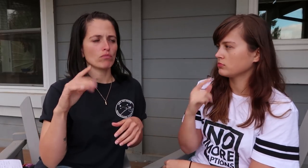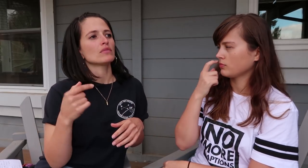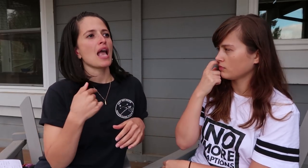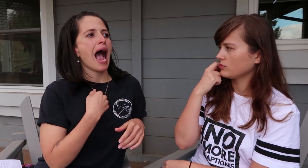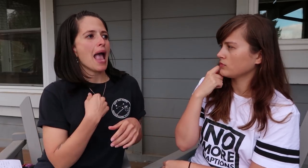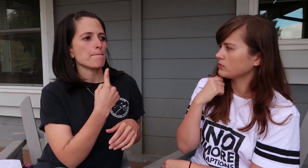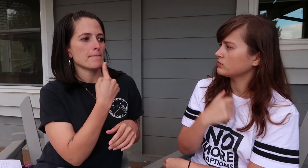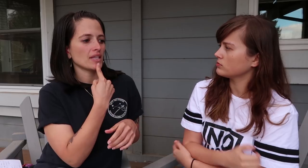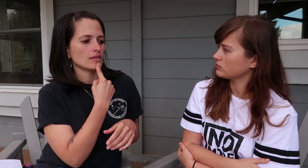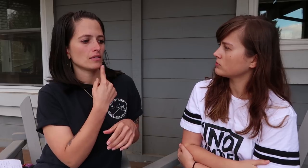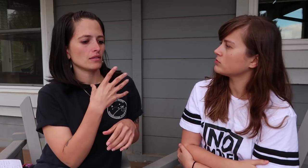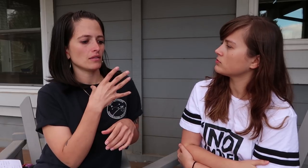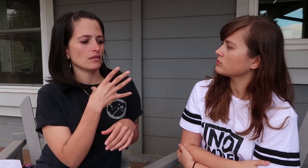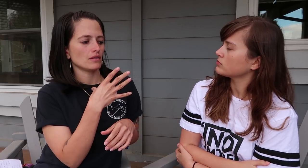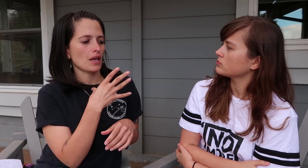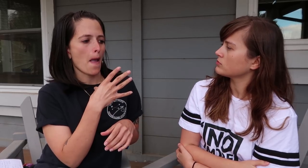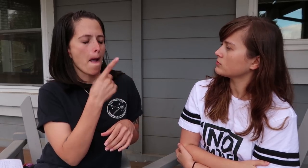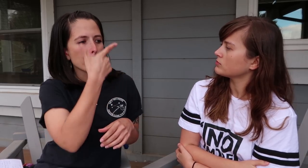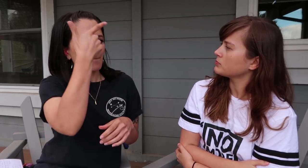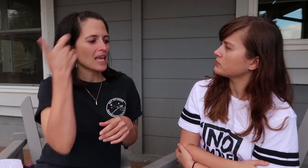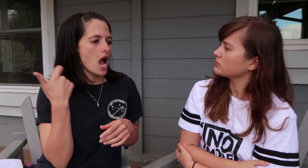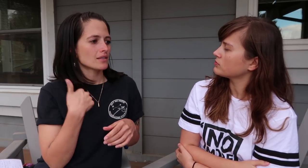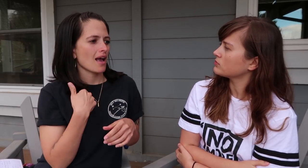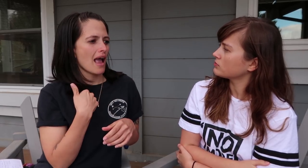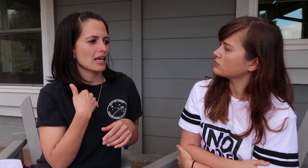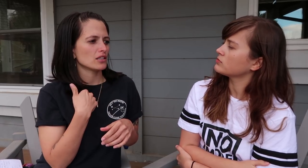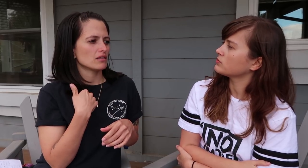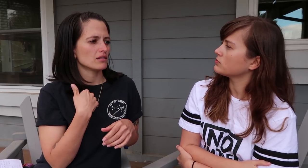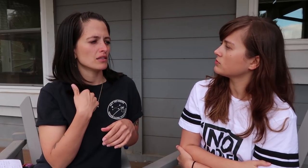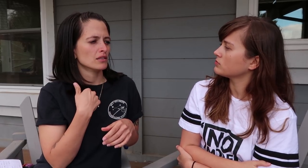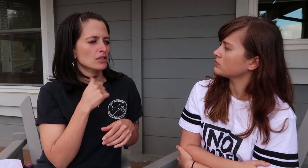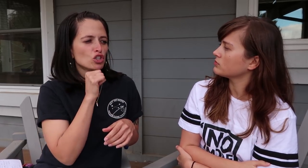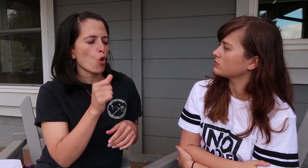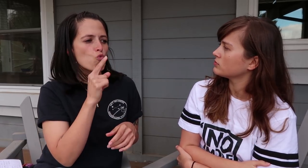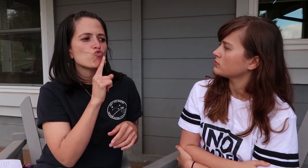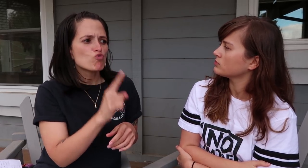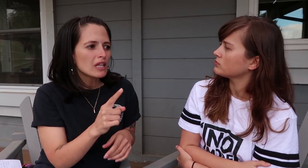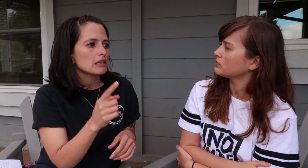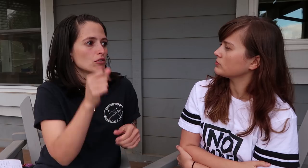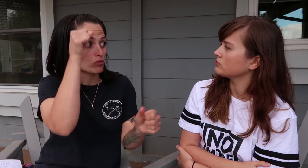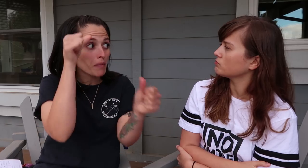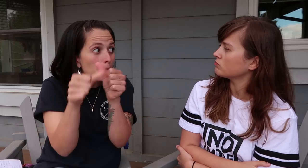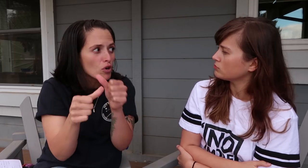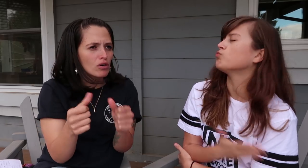I miss because I don’t really remember-